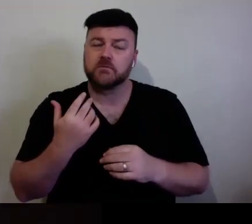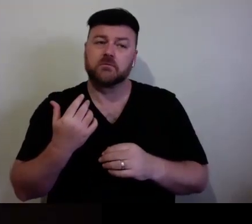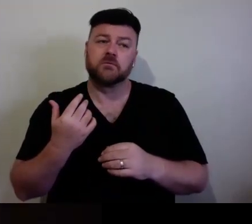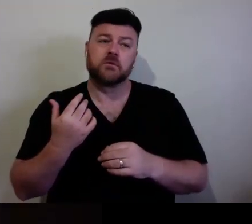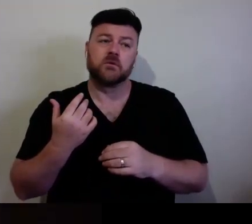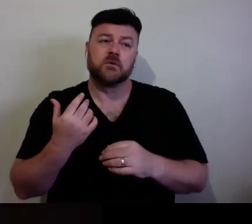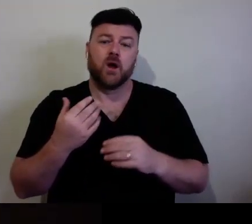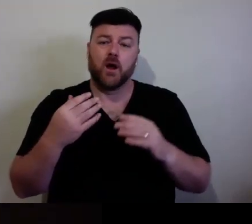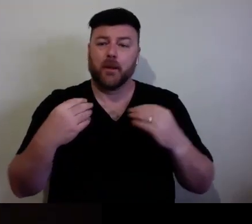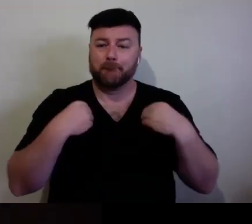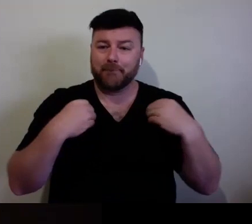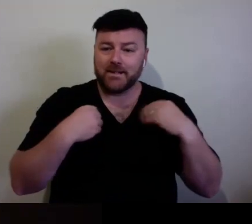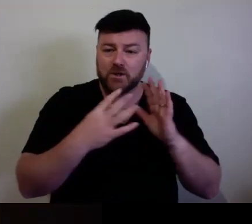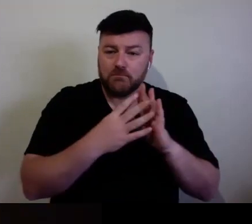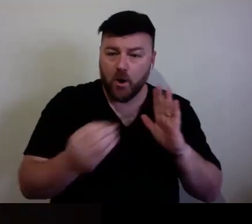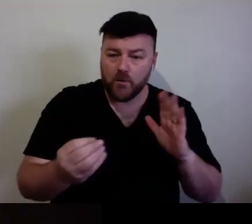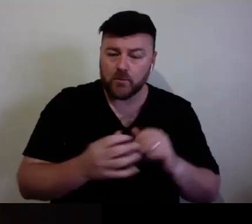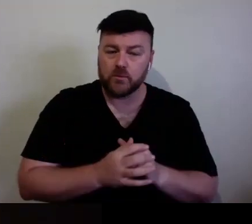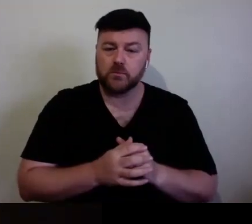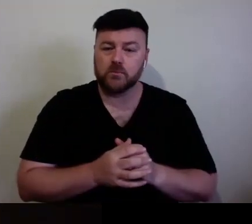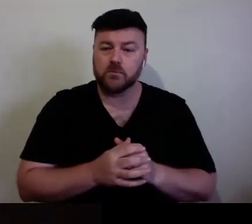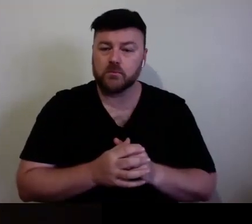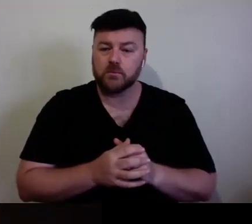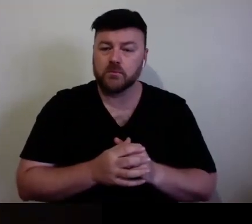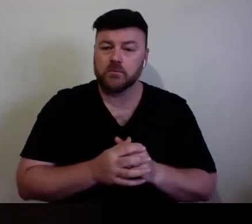I might just draw your attention to on 24 April we are